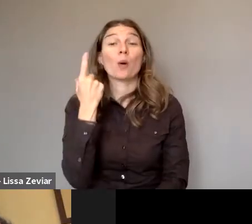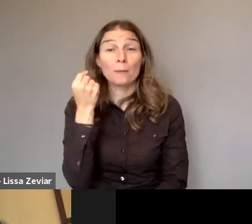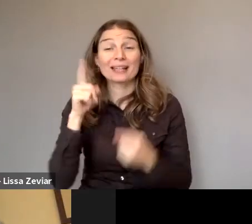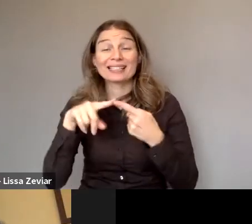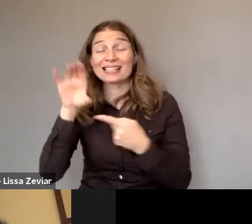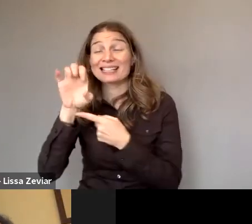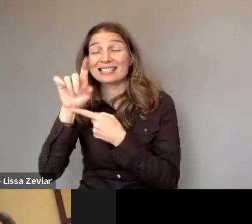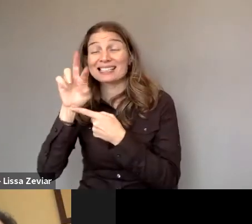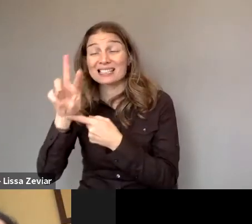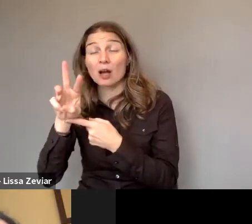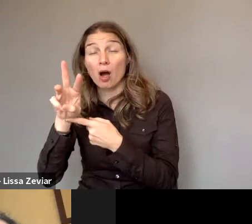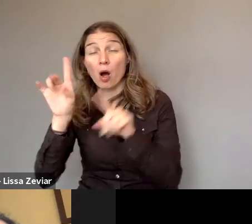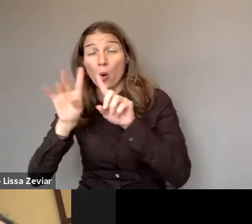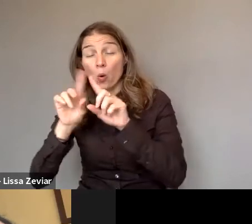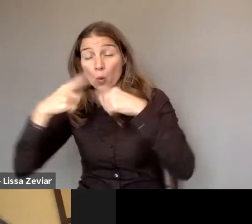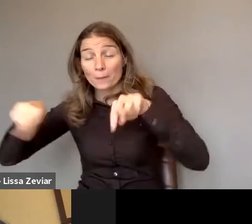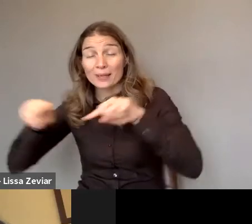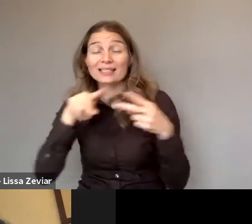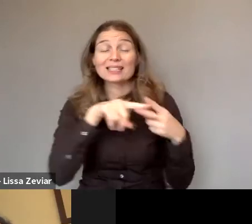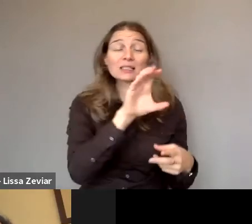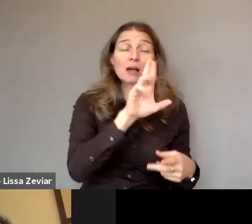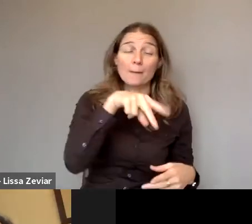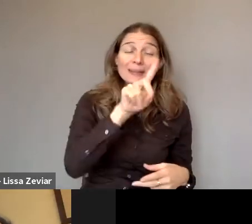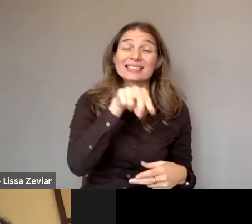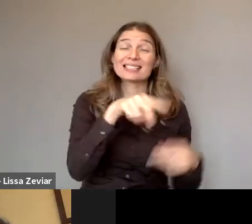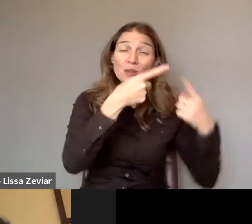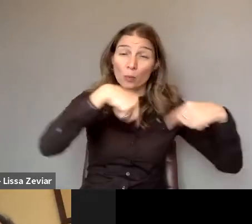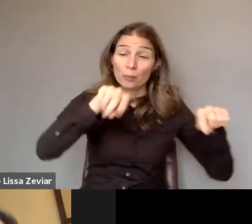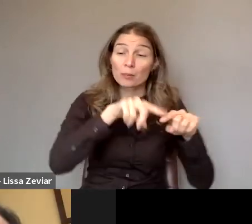and CRPD Committee on ending sexual harassment